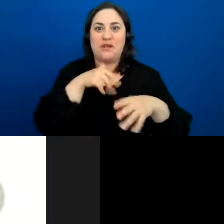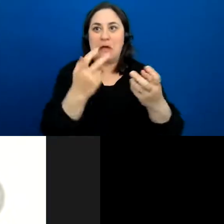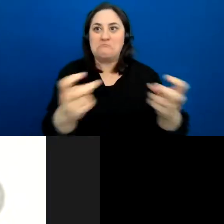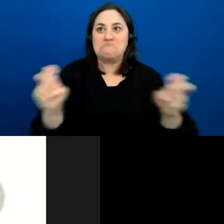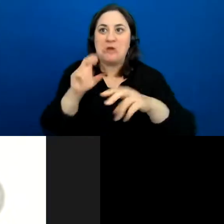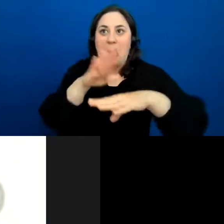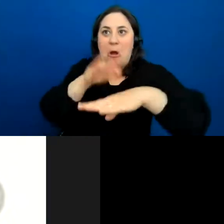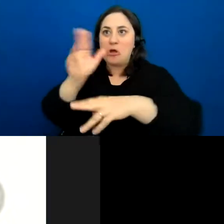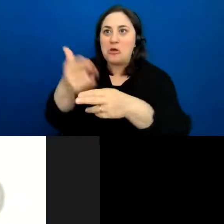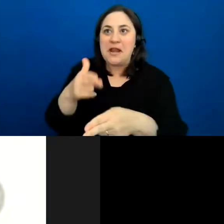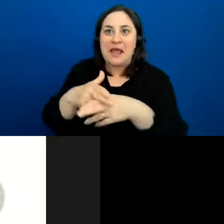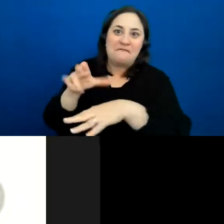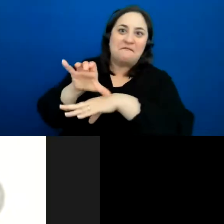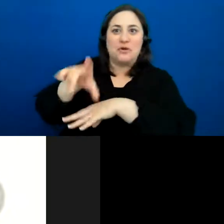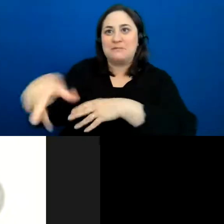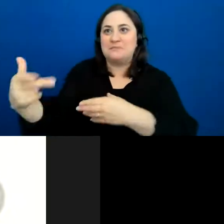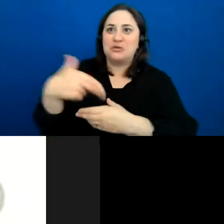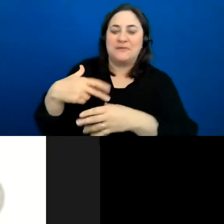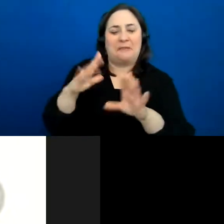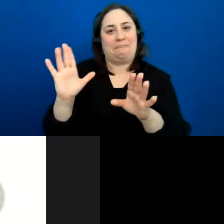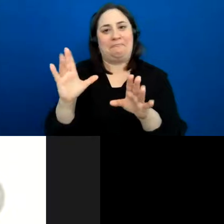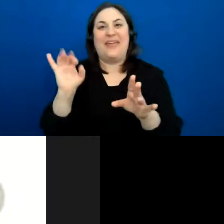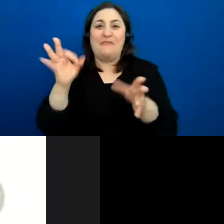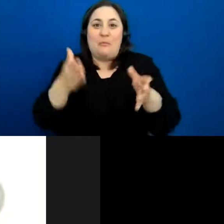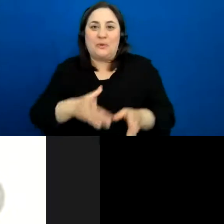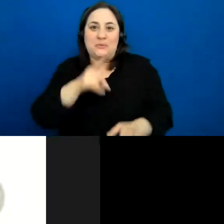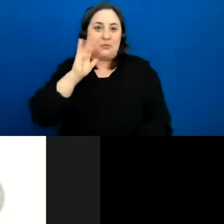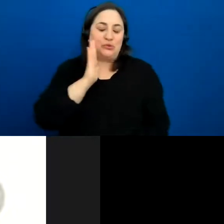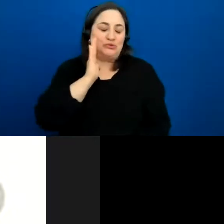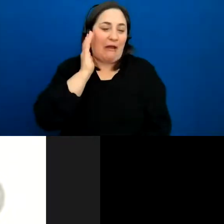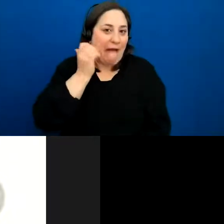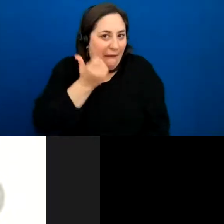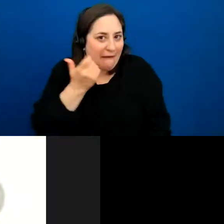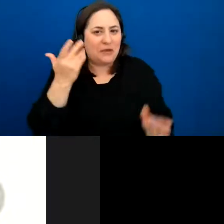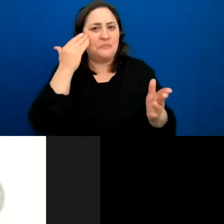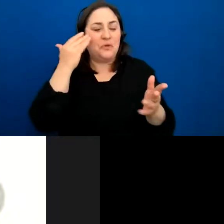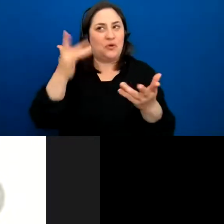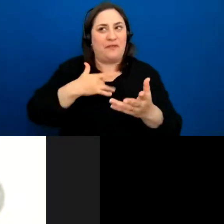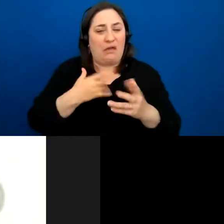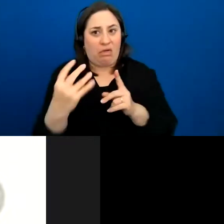where if somebody is shy and you put them out of their comfort zone too much and they kind of shut